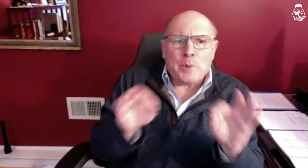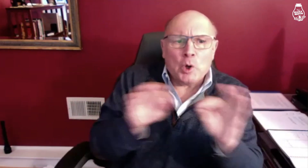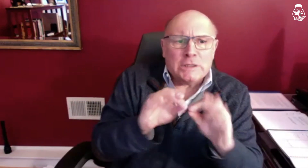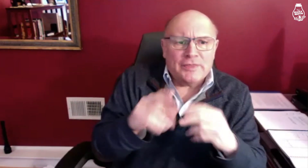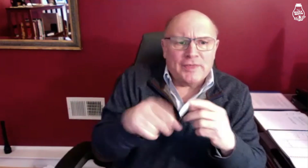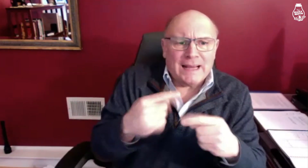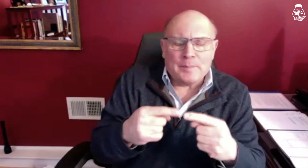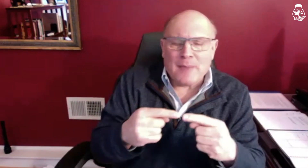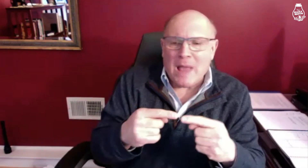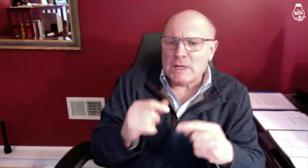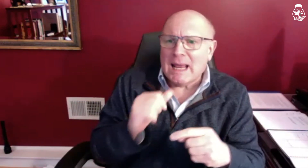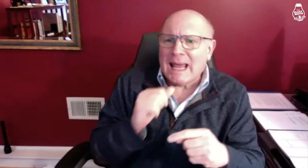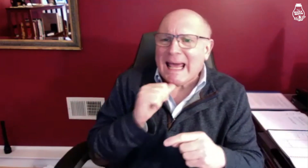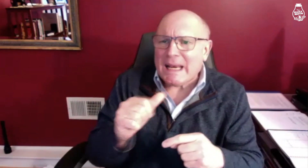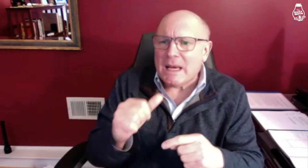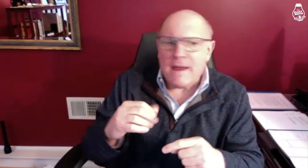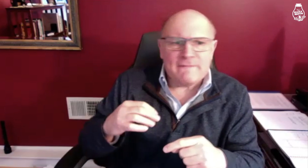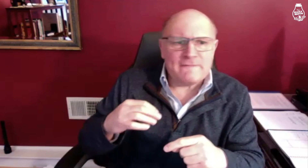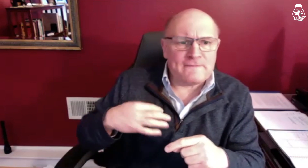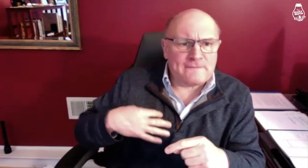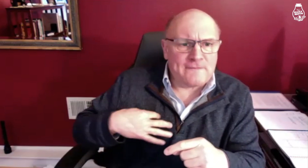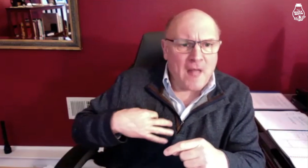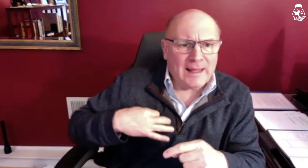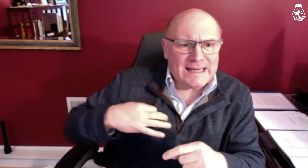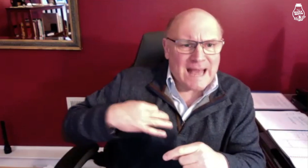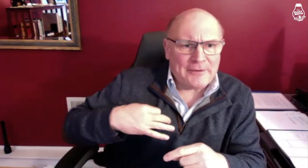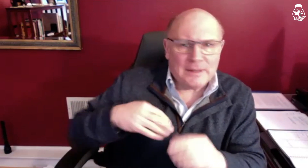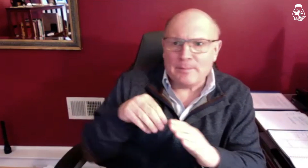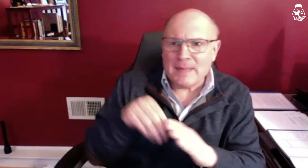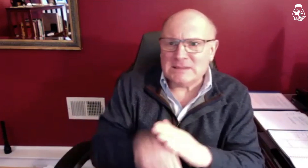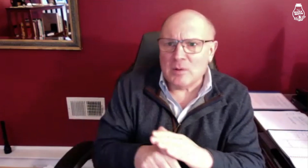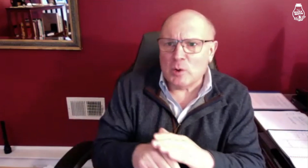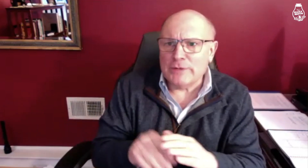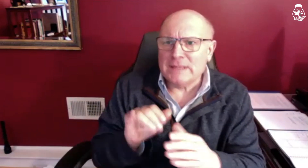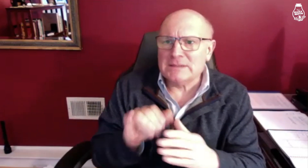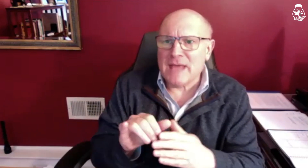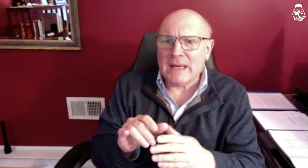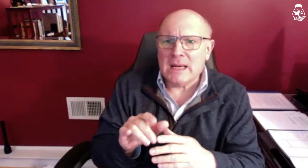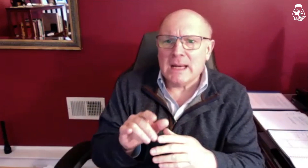The important thing about involuntary manslaughter is